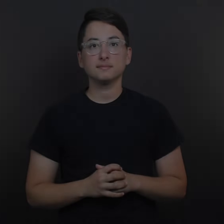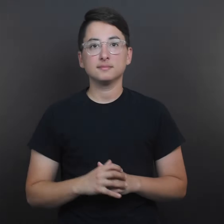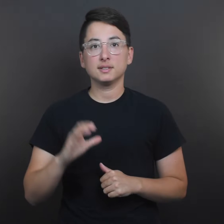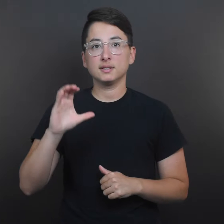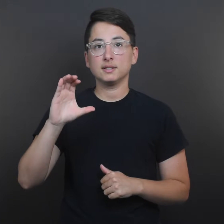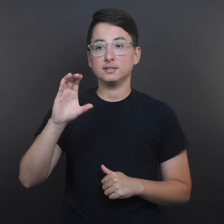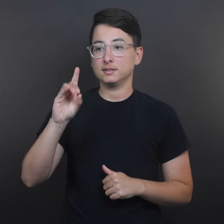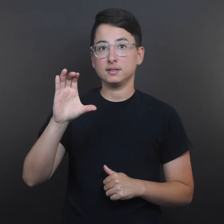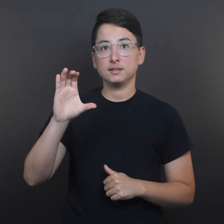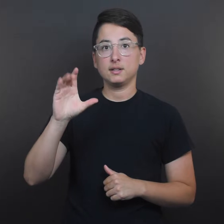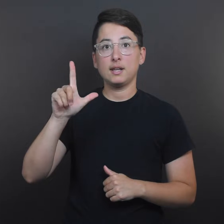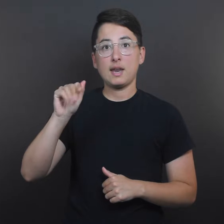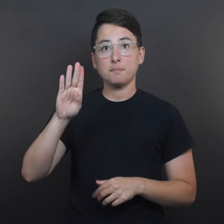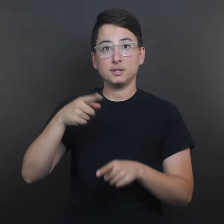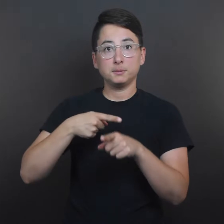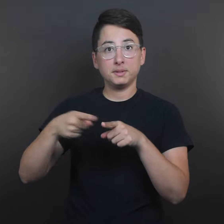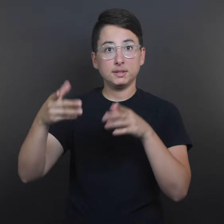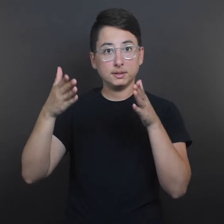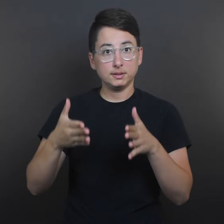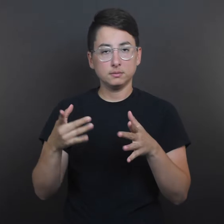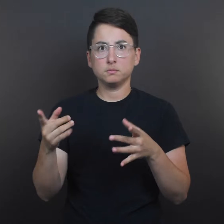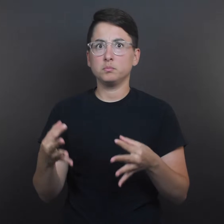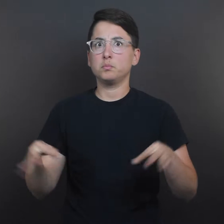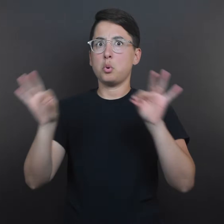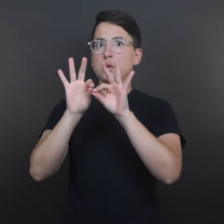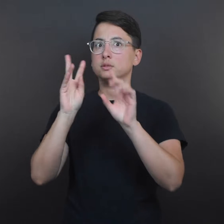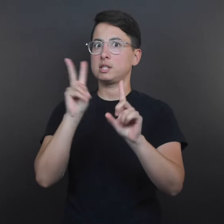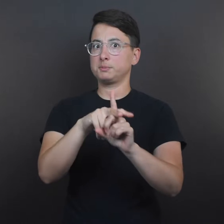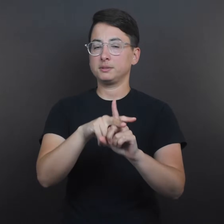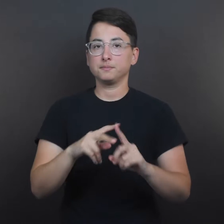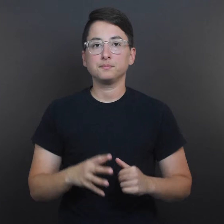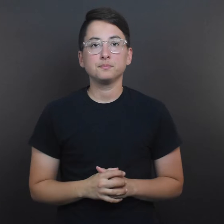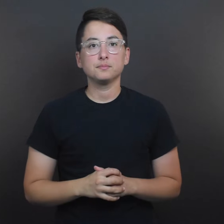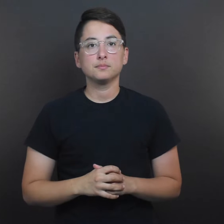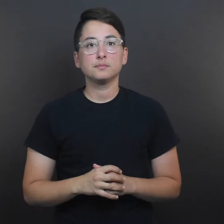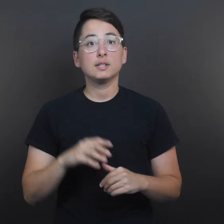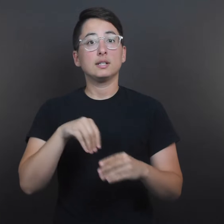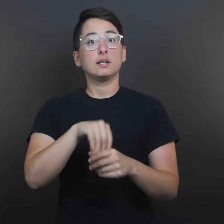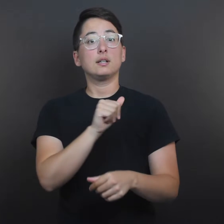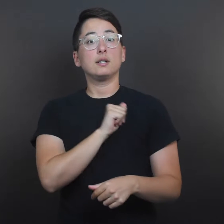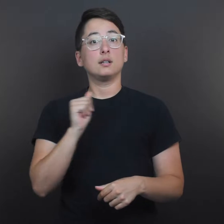A “Capital” Assignment for CDC Lab Specialist